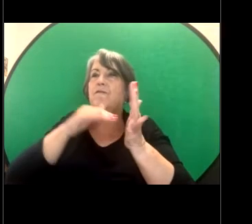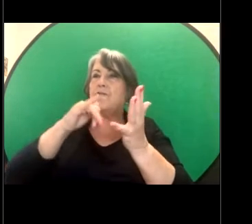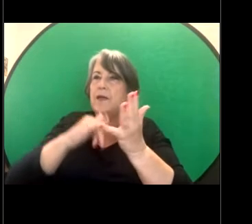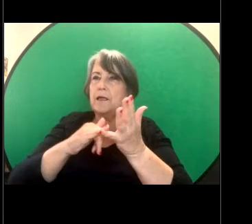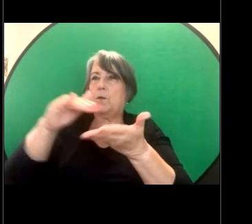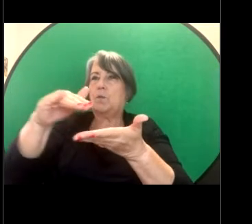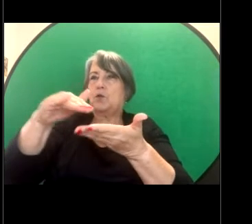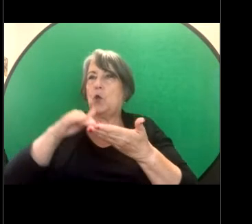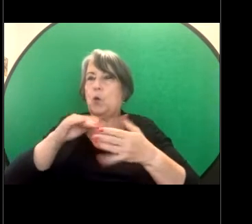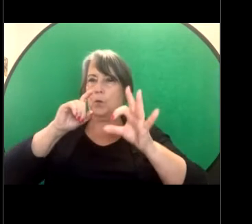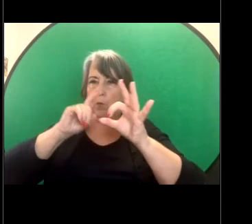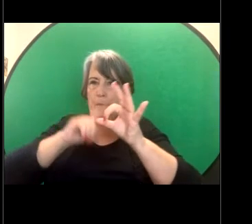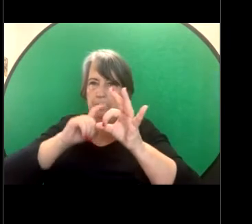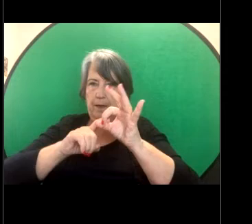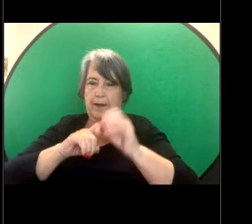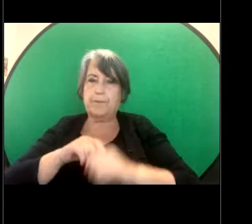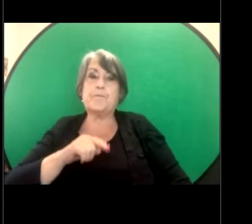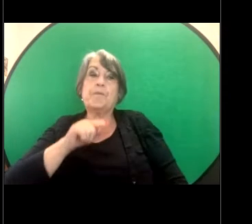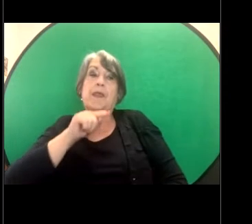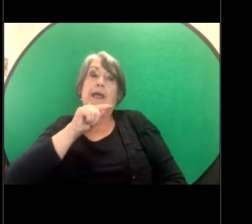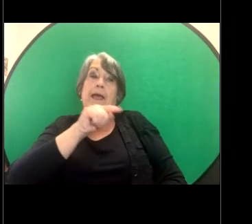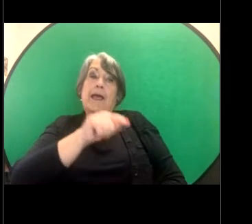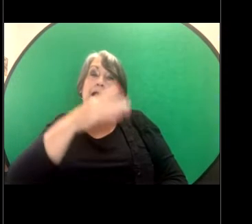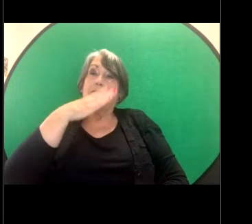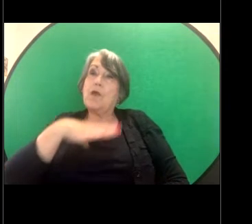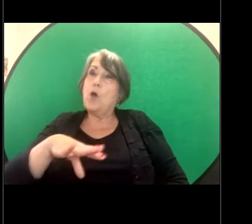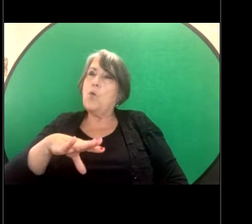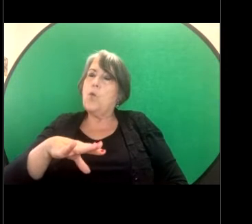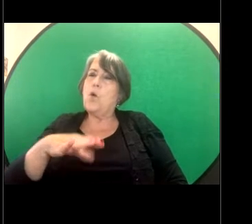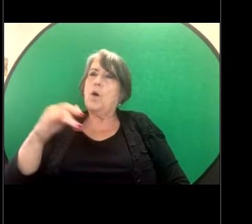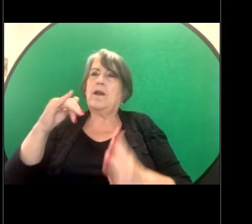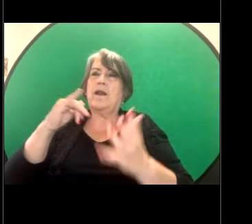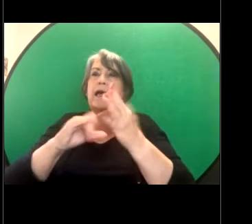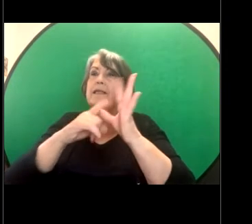They need to consider if they want to make a sexual harassment complaint and get some